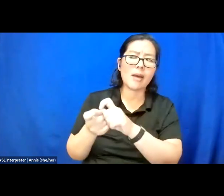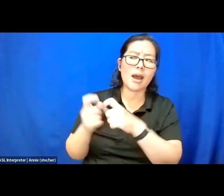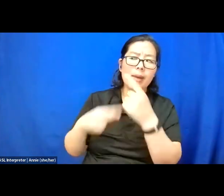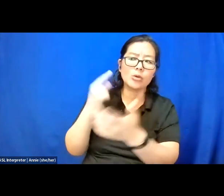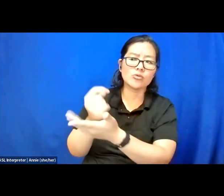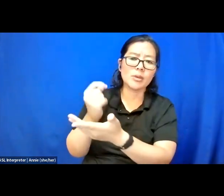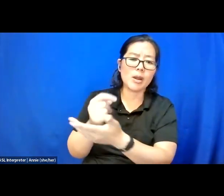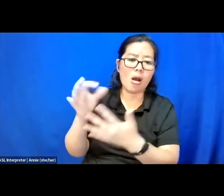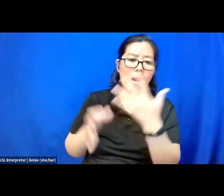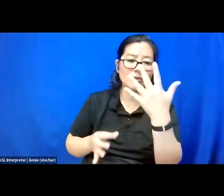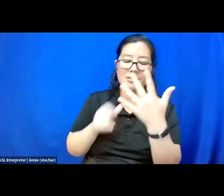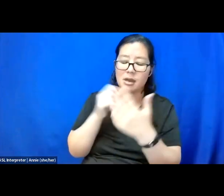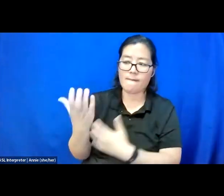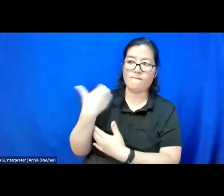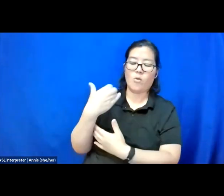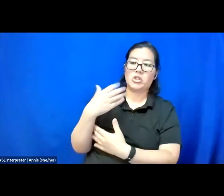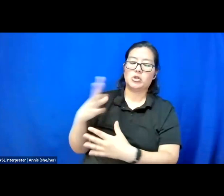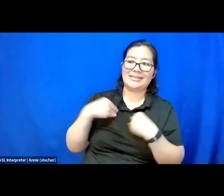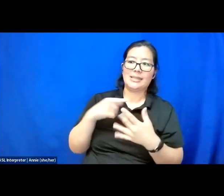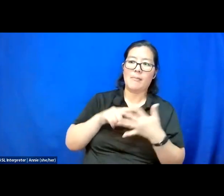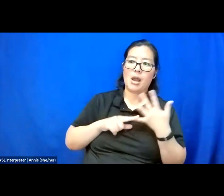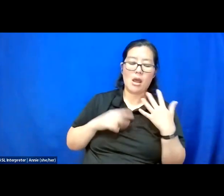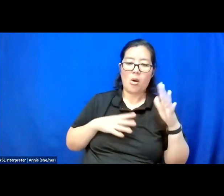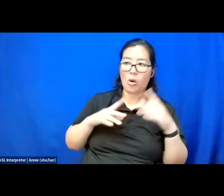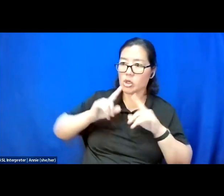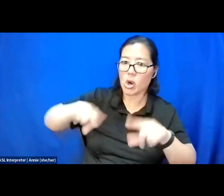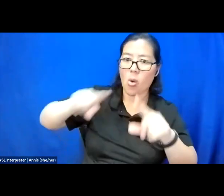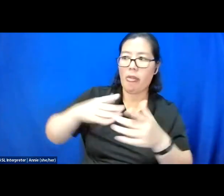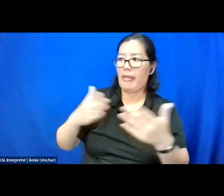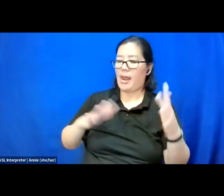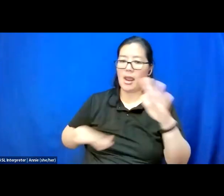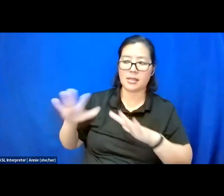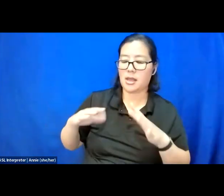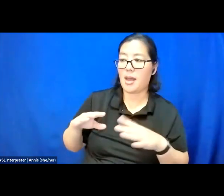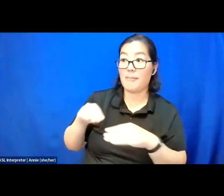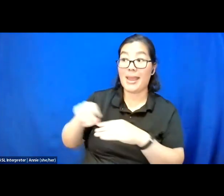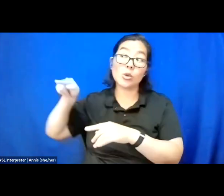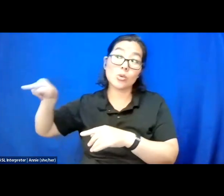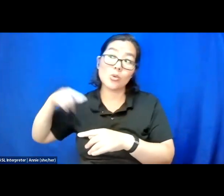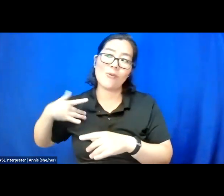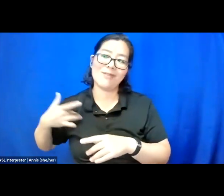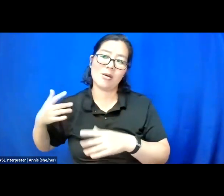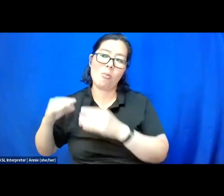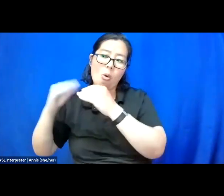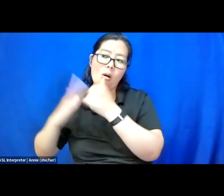to take things or attend things that would only make you feel more comfortable about my disability.